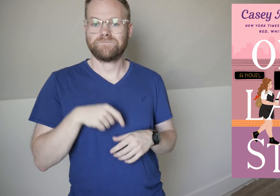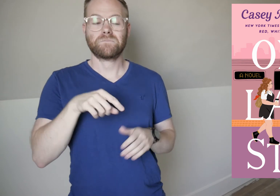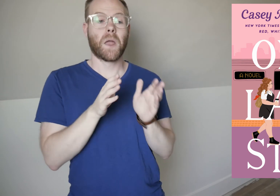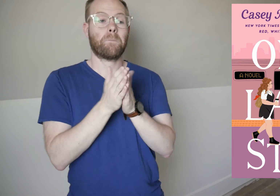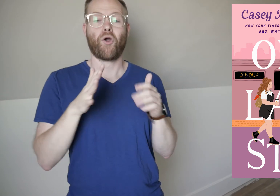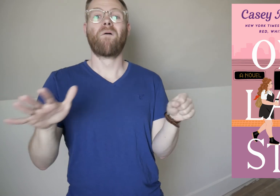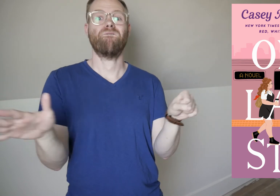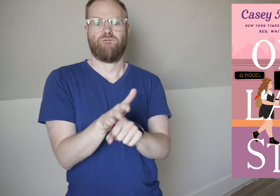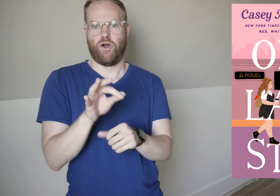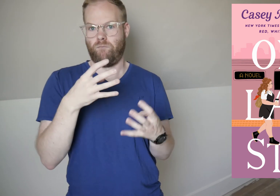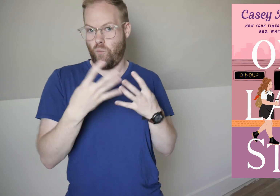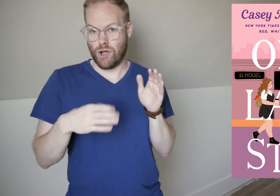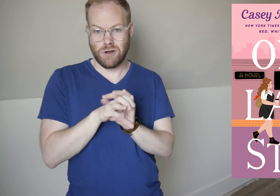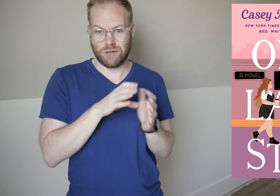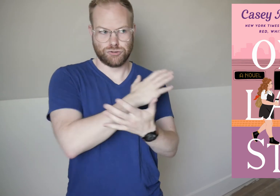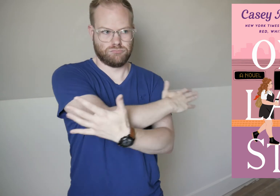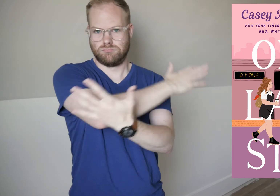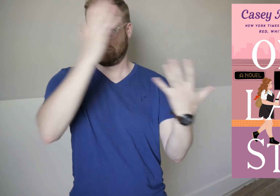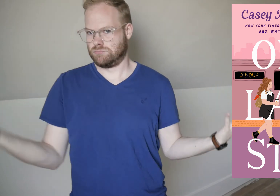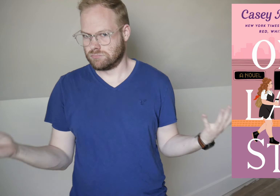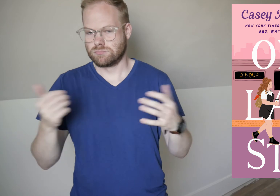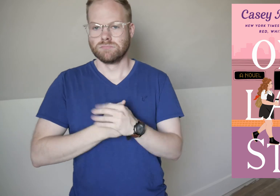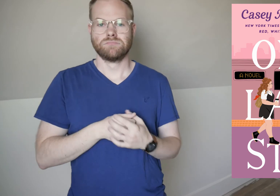This is a book full of queer characters across the spectrum,